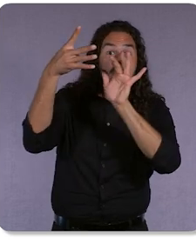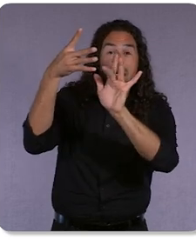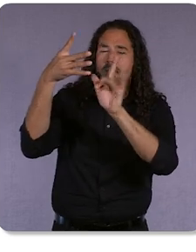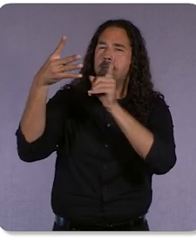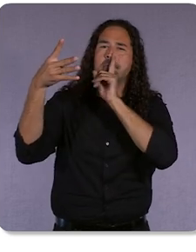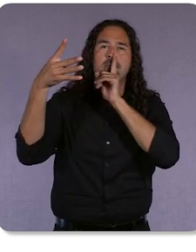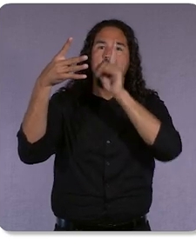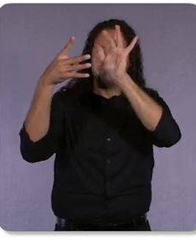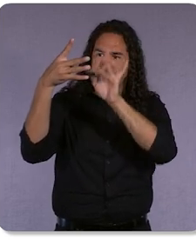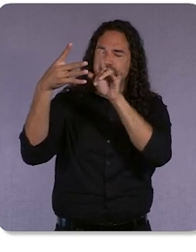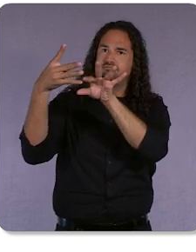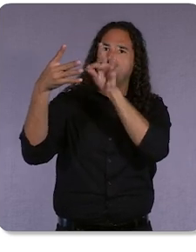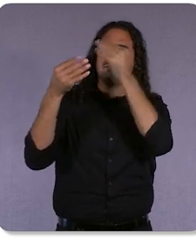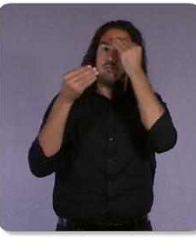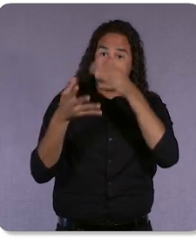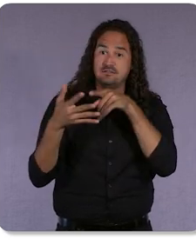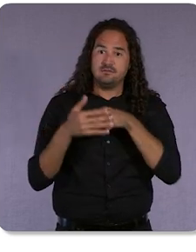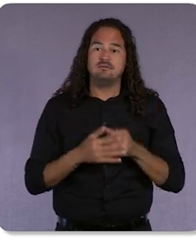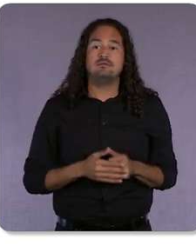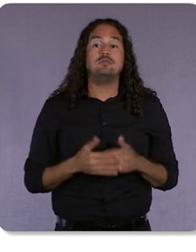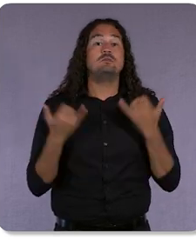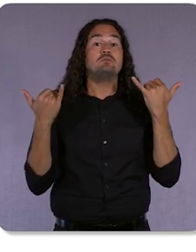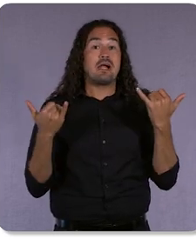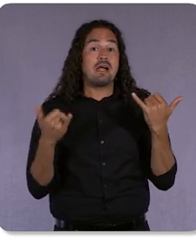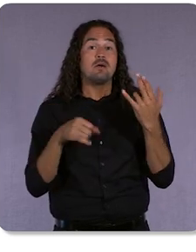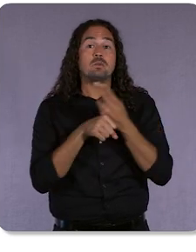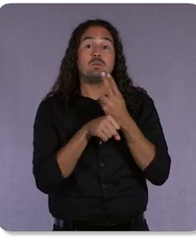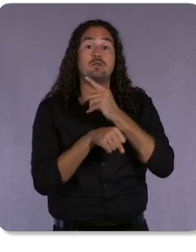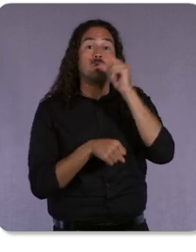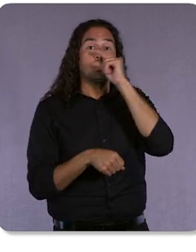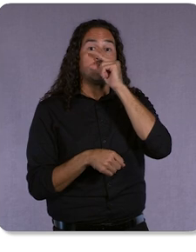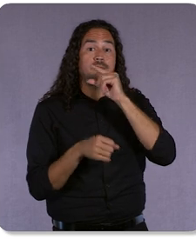Today, you can use Google Business Messages, and customers can message a business directly